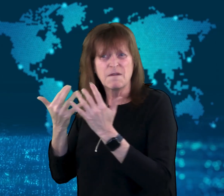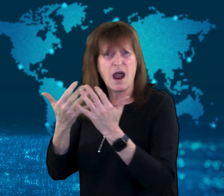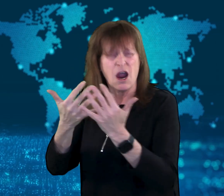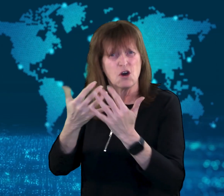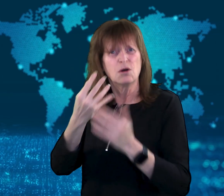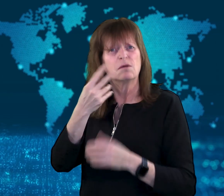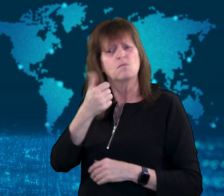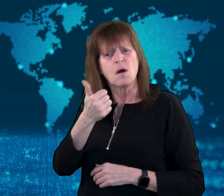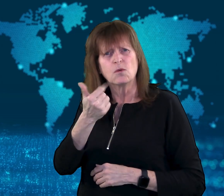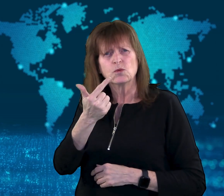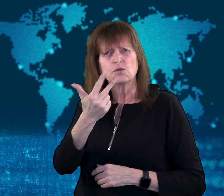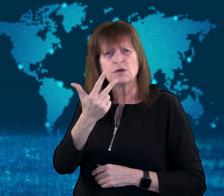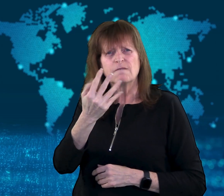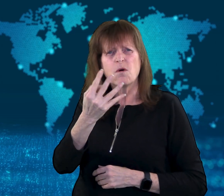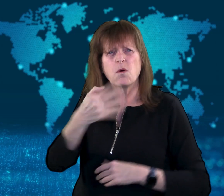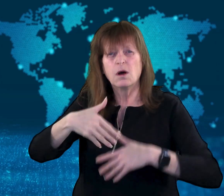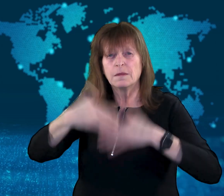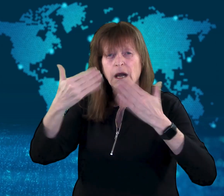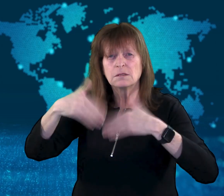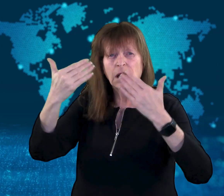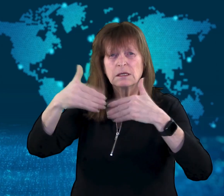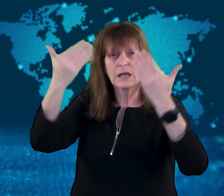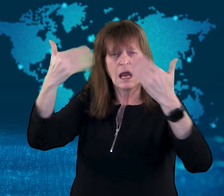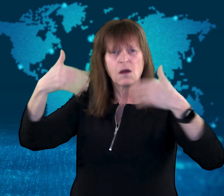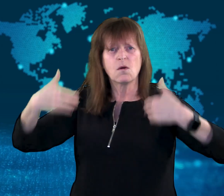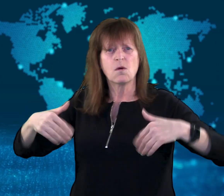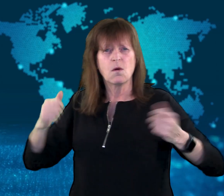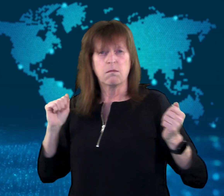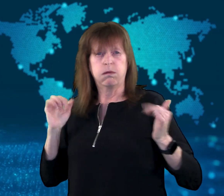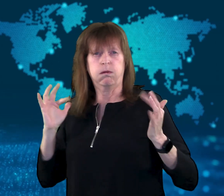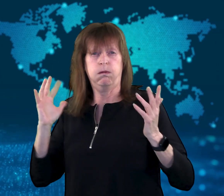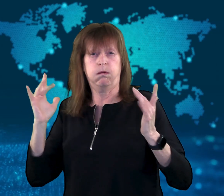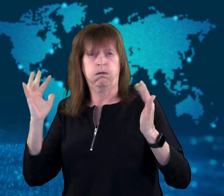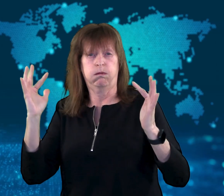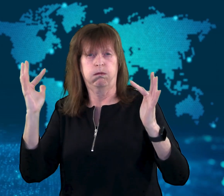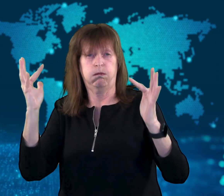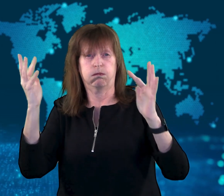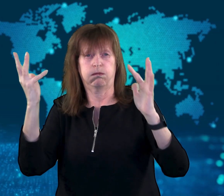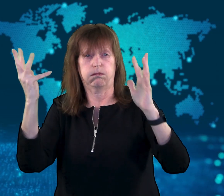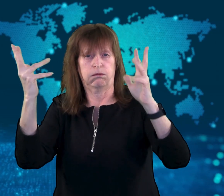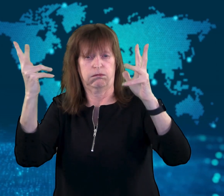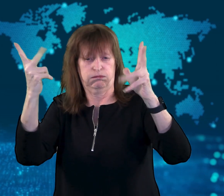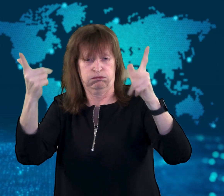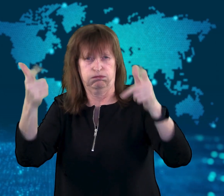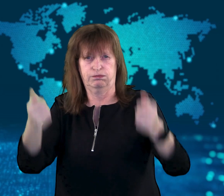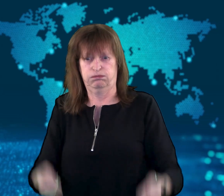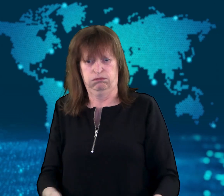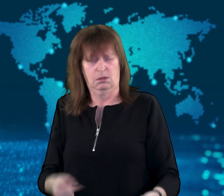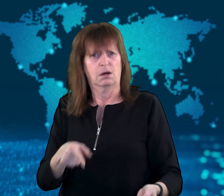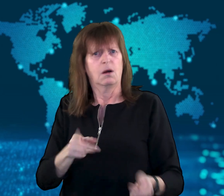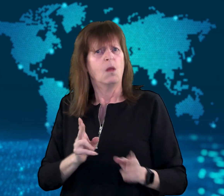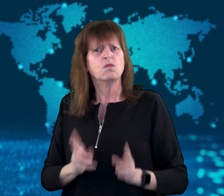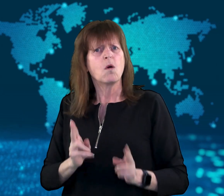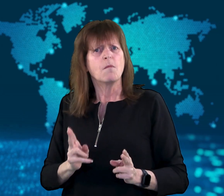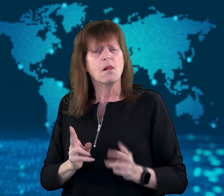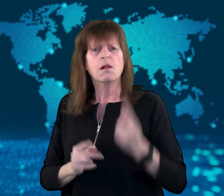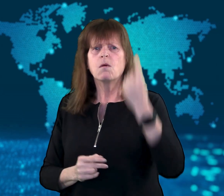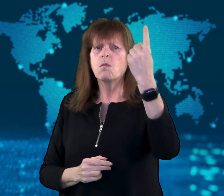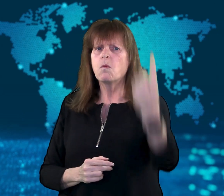in a few days the amount of forest and woodland the country typically loses to fire in a year.